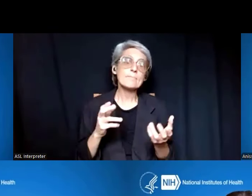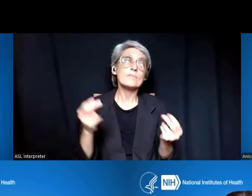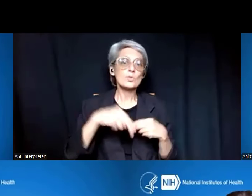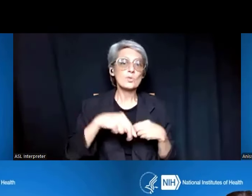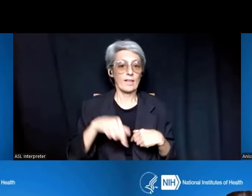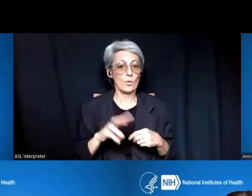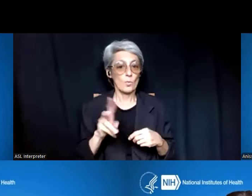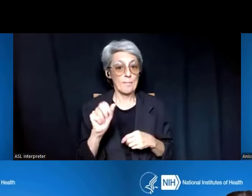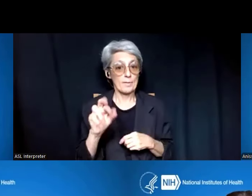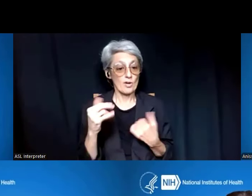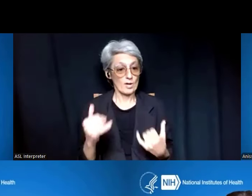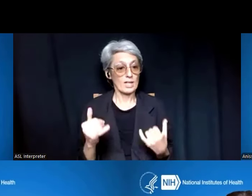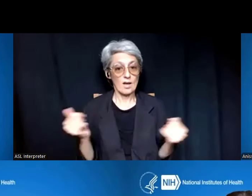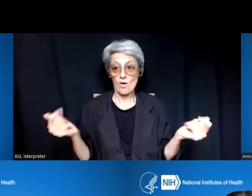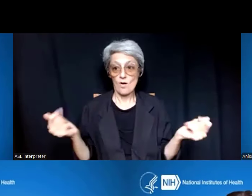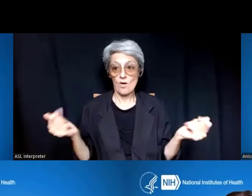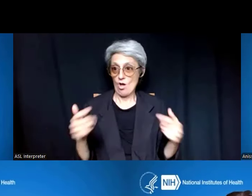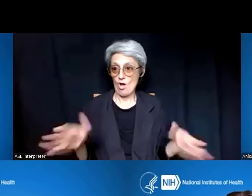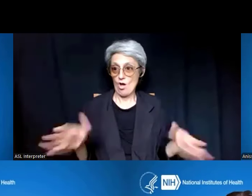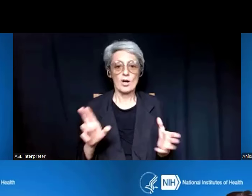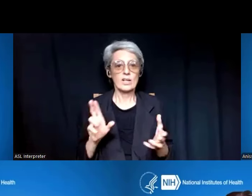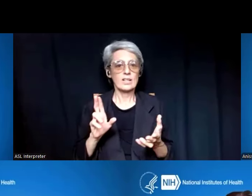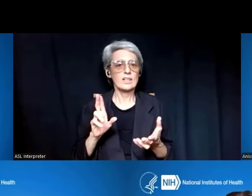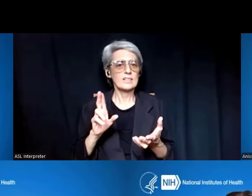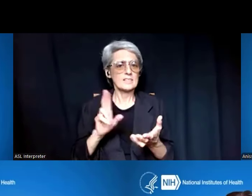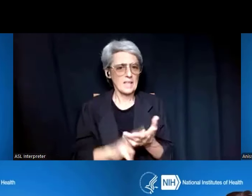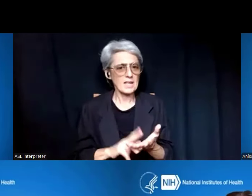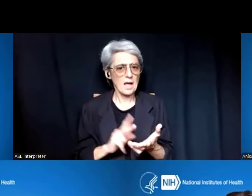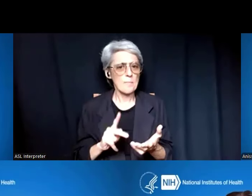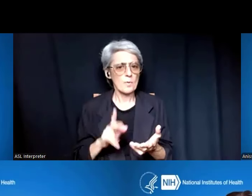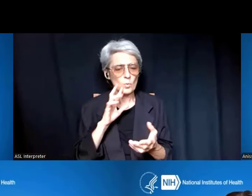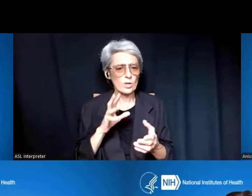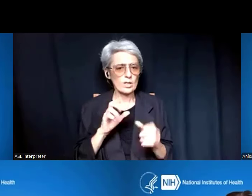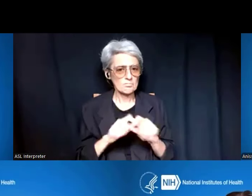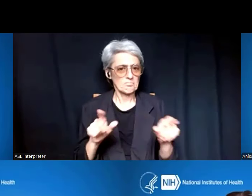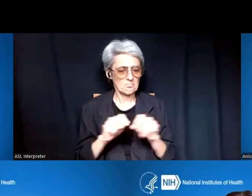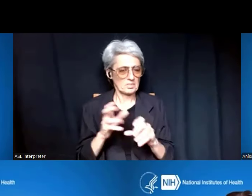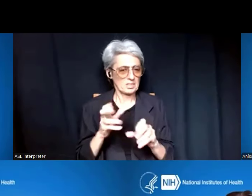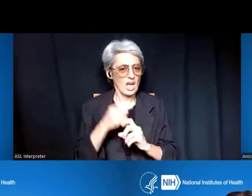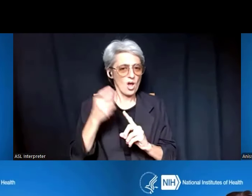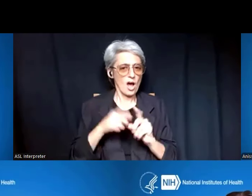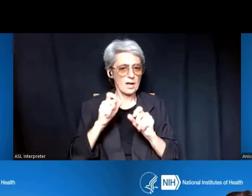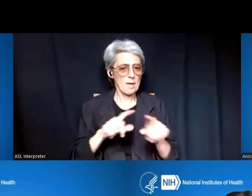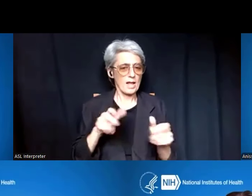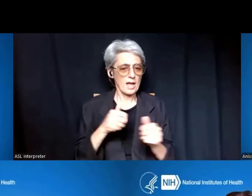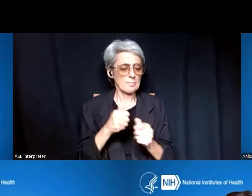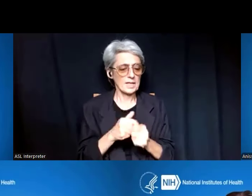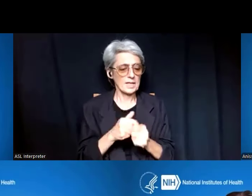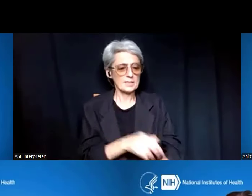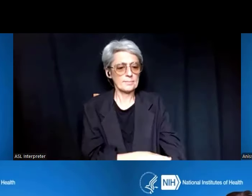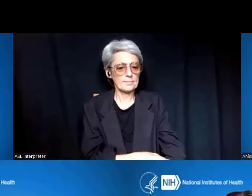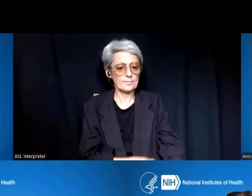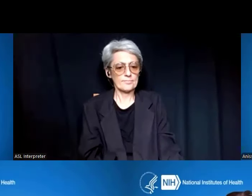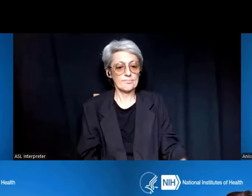is already signed up to receive those automatic updates. So, if there's anything that's important coming out of NIH